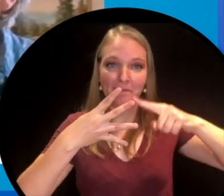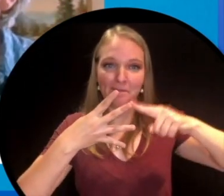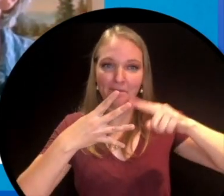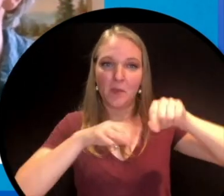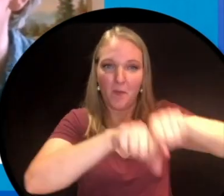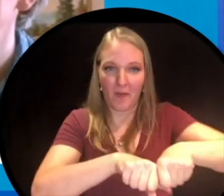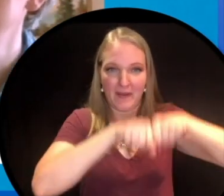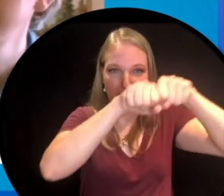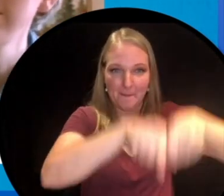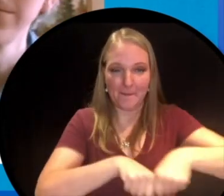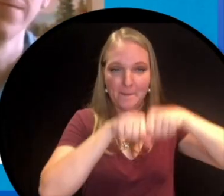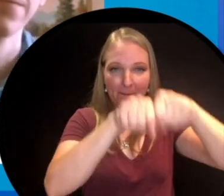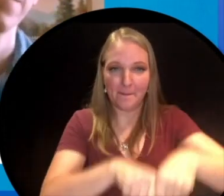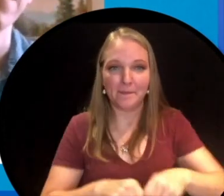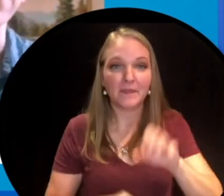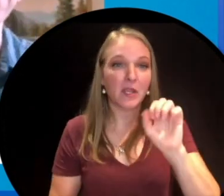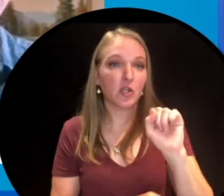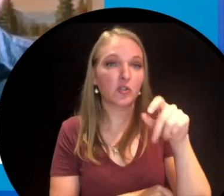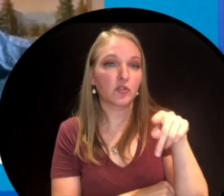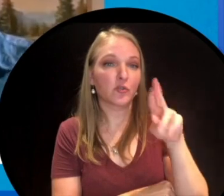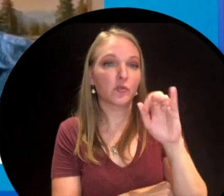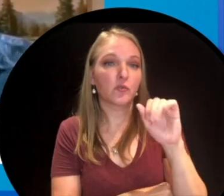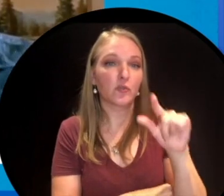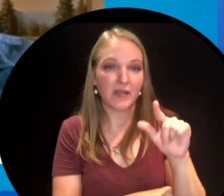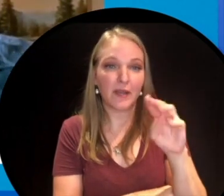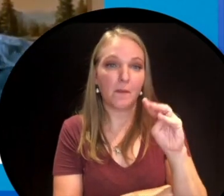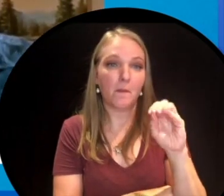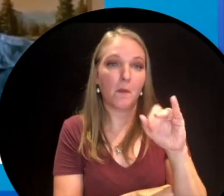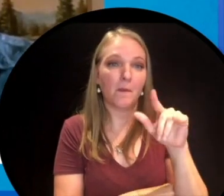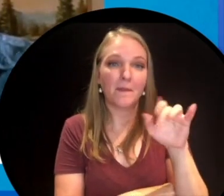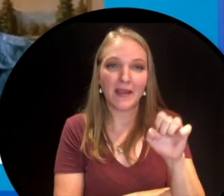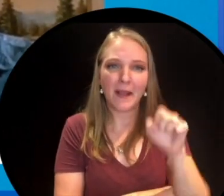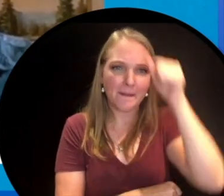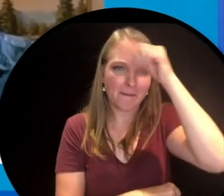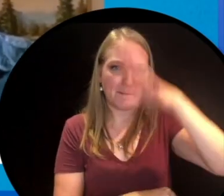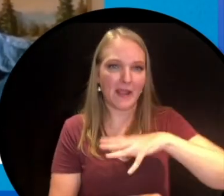Well the real answer is a wind-up spring. The spring mobile was invented by a man named Thomas